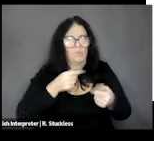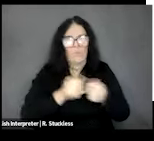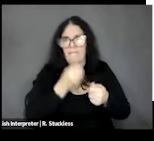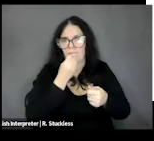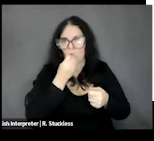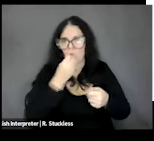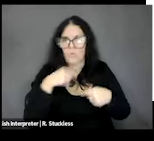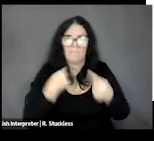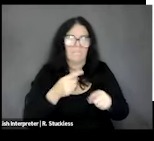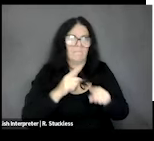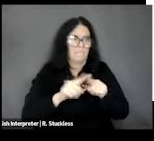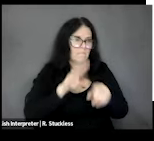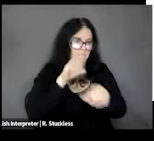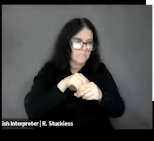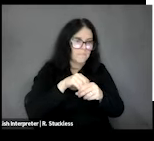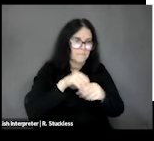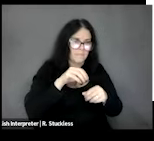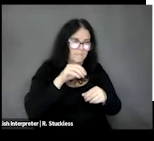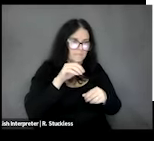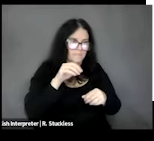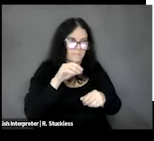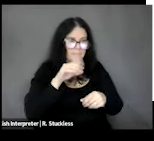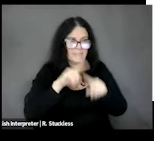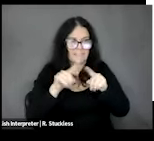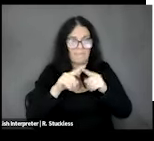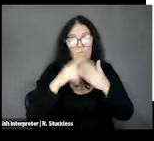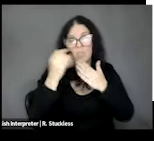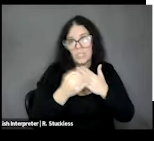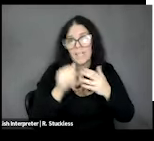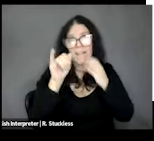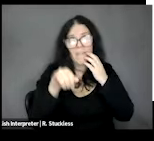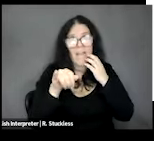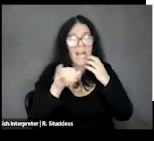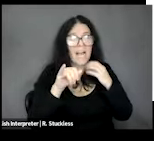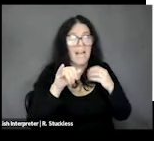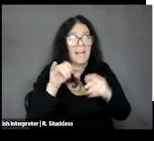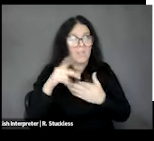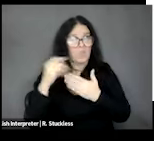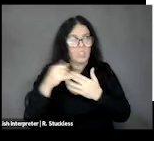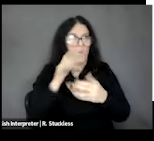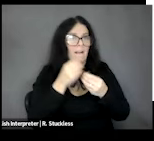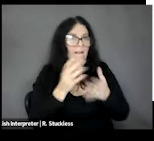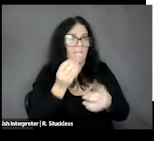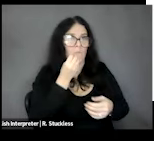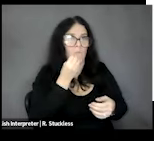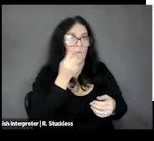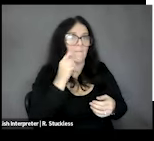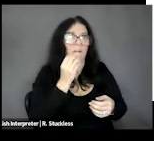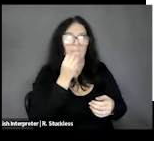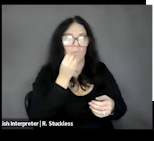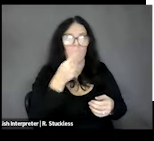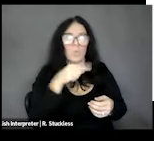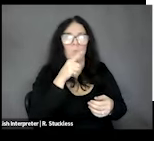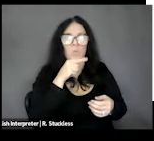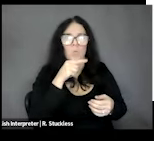located called the Burrito Project, which just hands out food for food insecure people. So